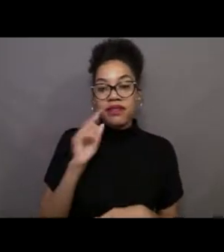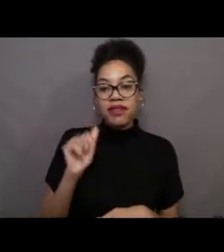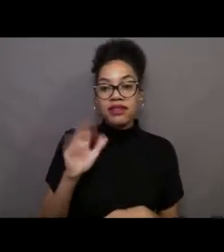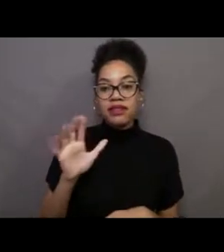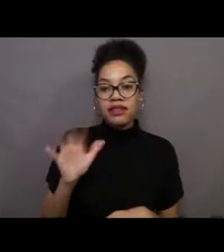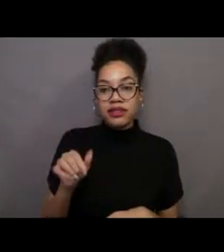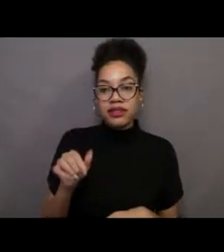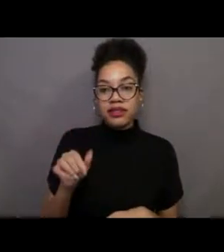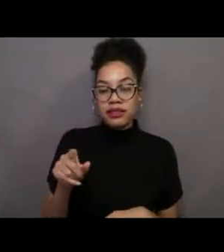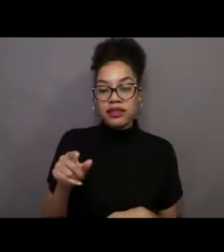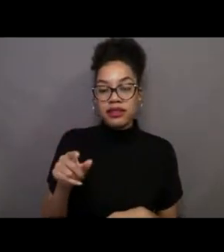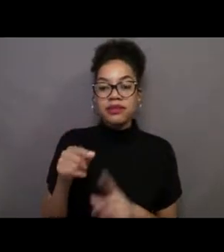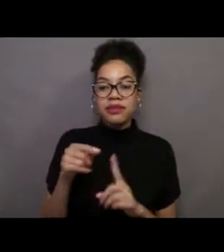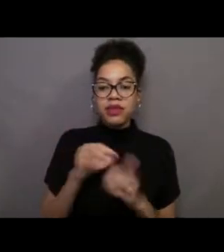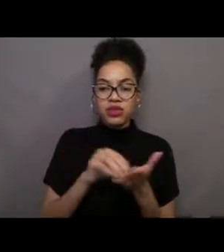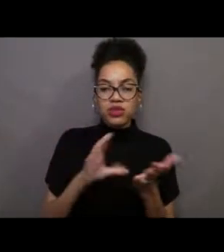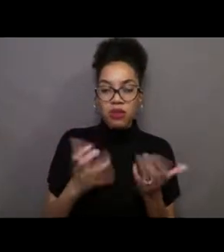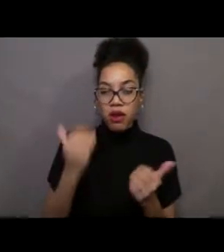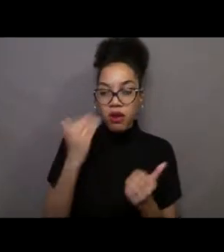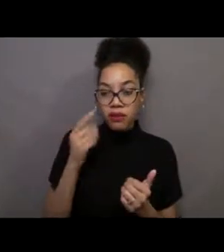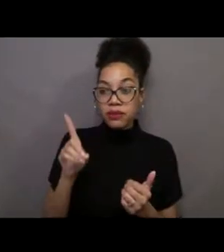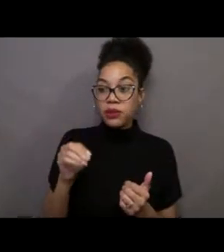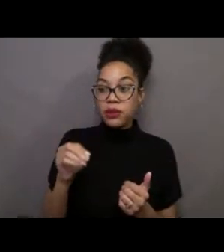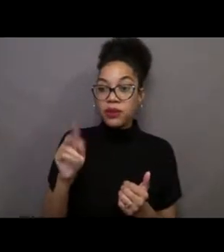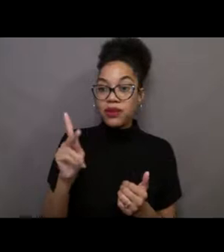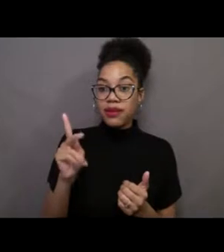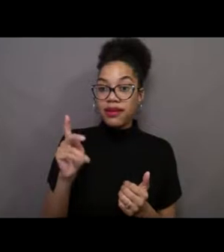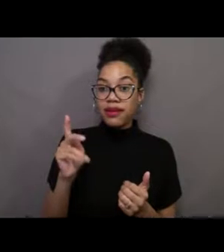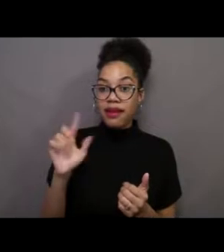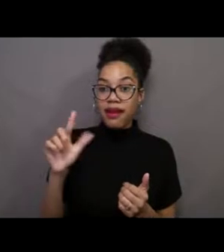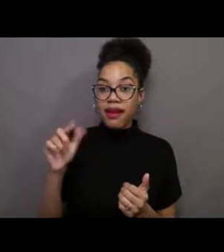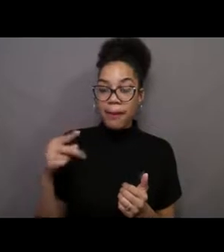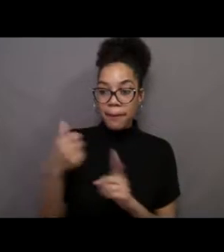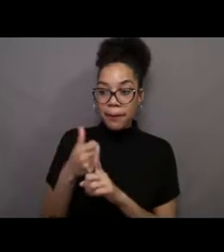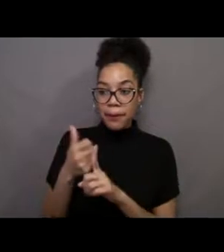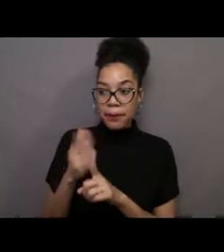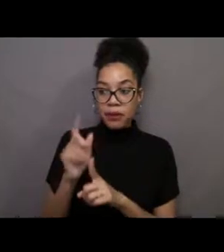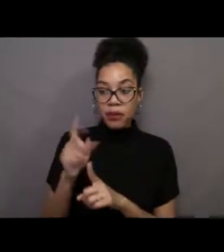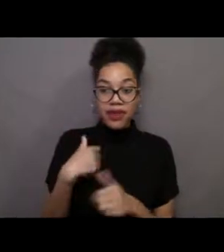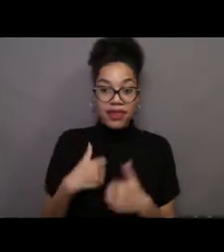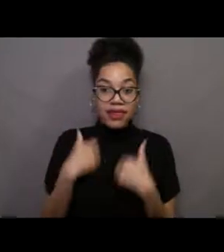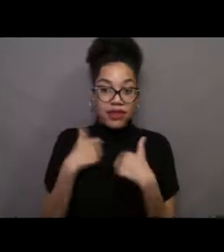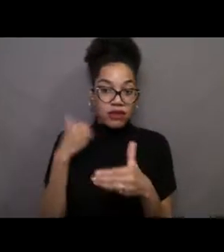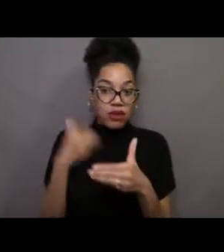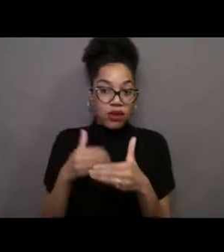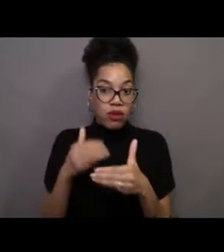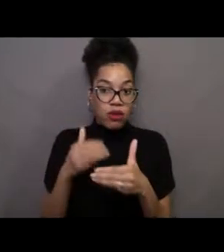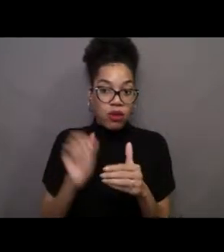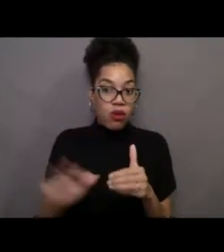"Do kelp just live close to the coast? "Or, are they in out in the ocean as well?"